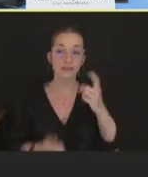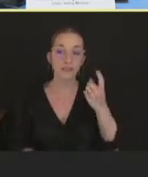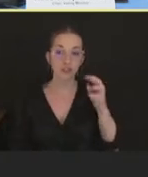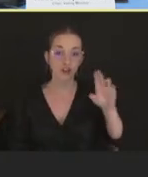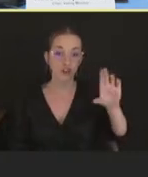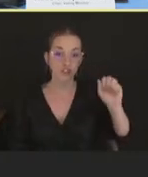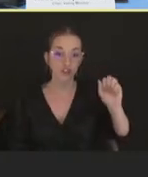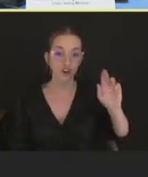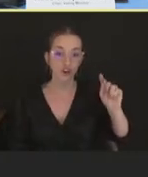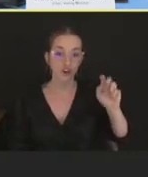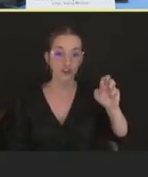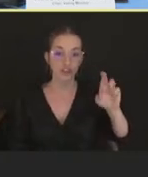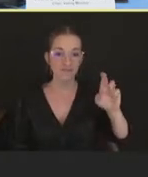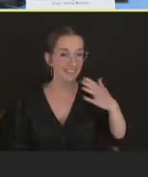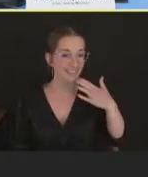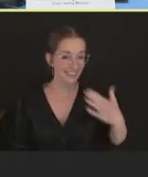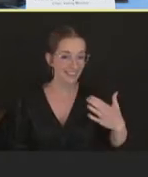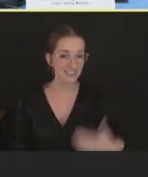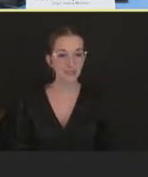Rosalind Carter: